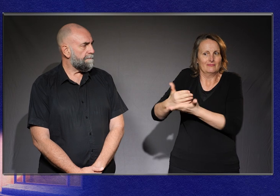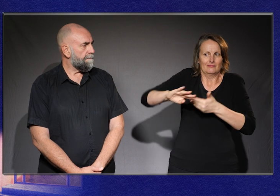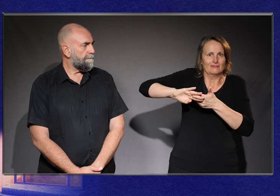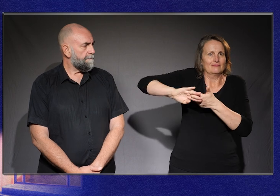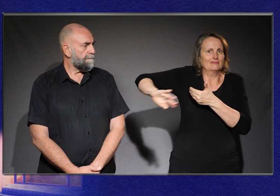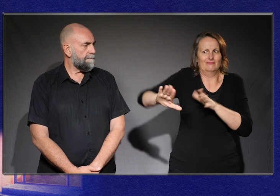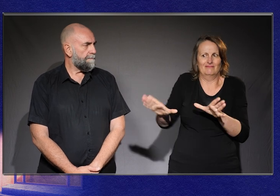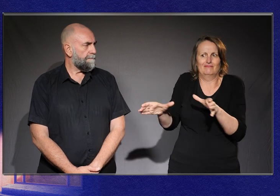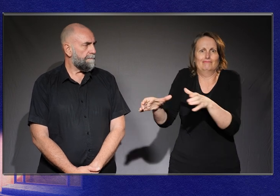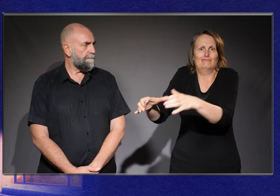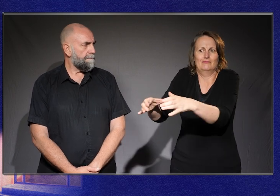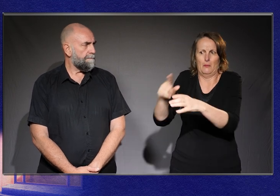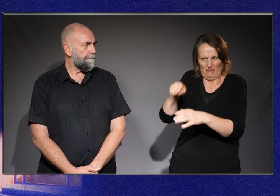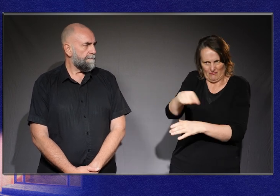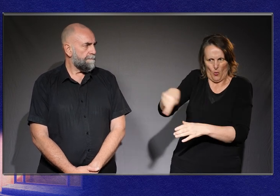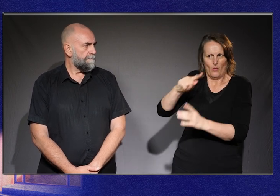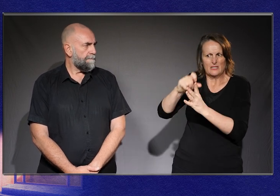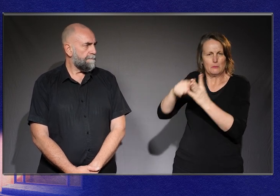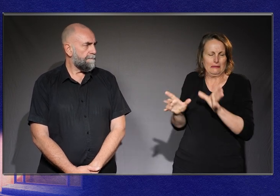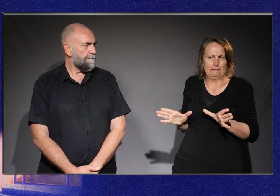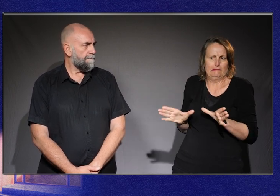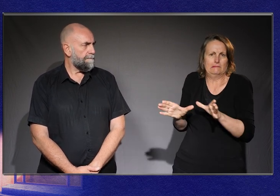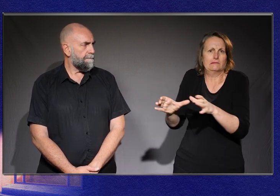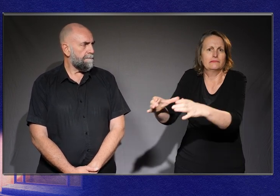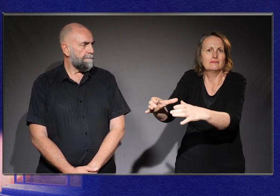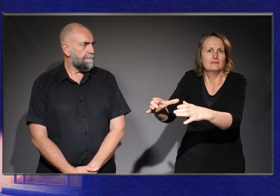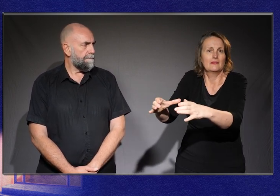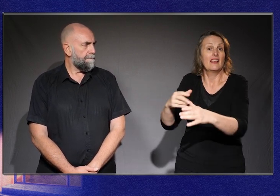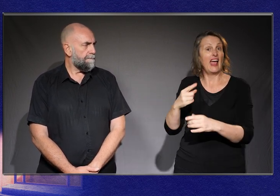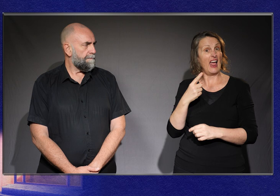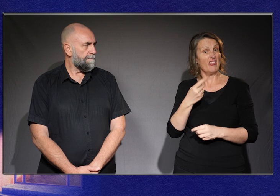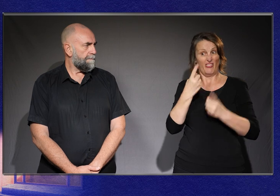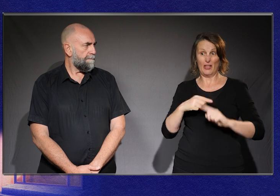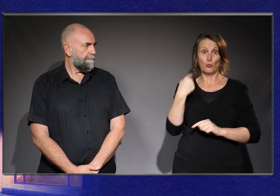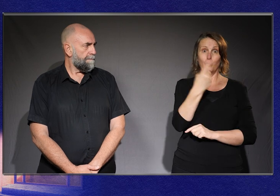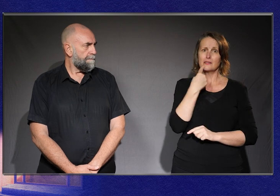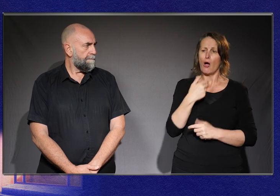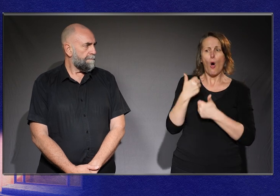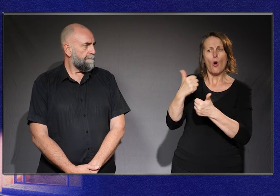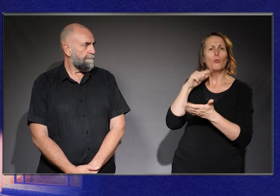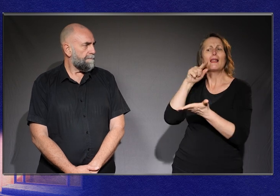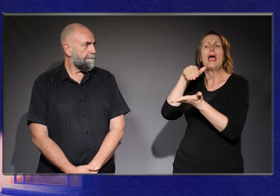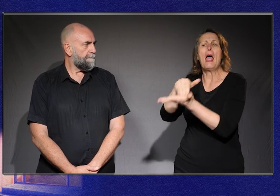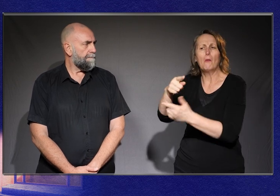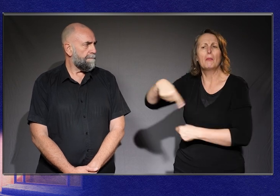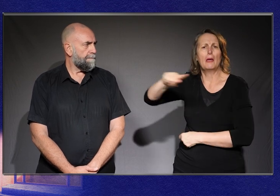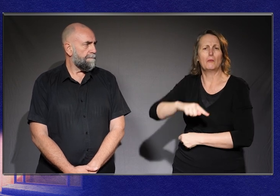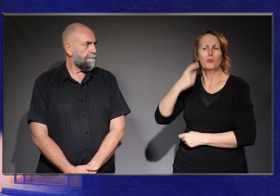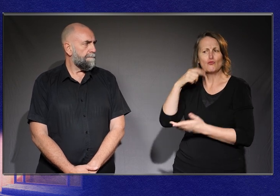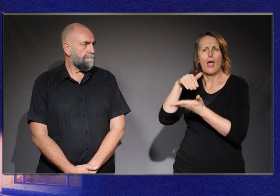people up? And where do we put them, and we justify that on the basis of doing the right thing for